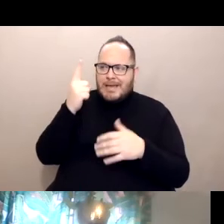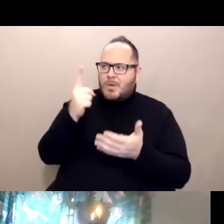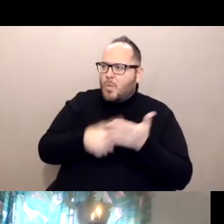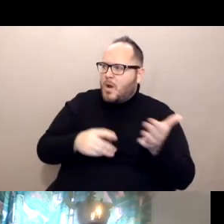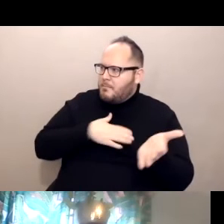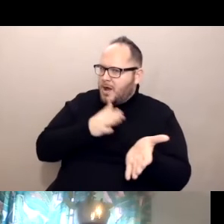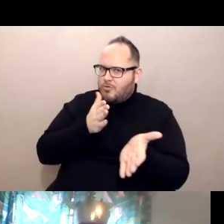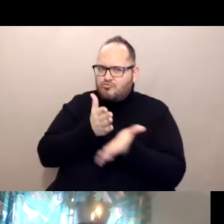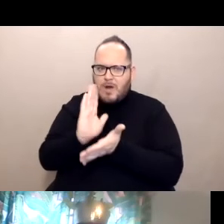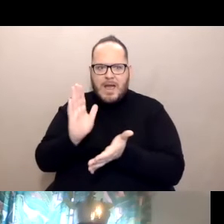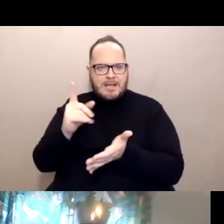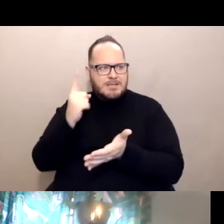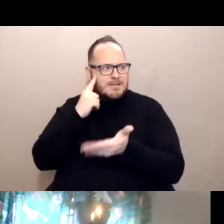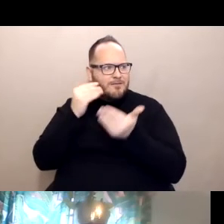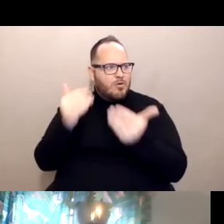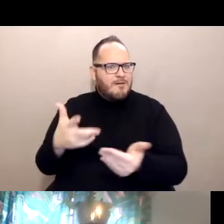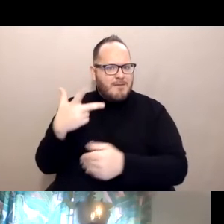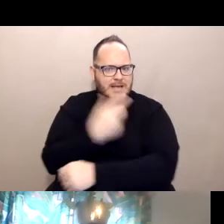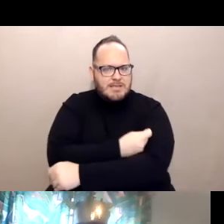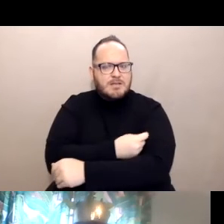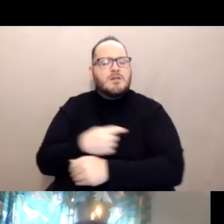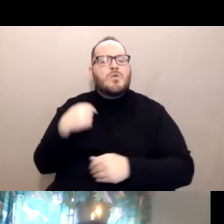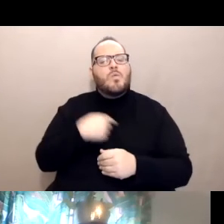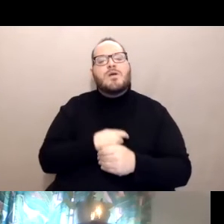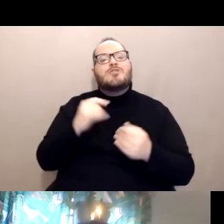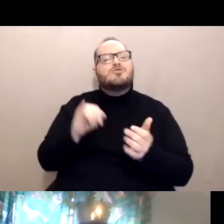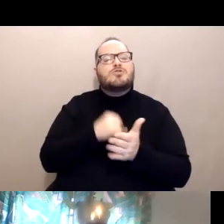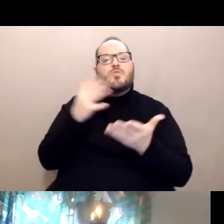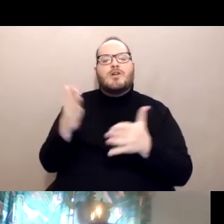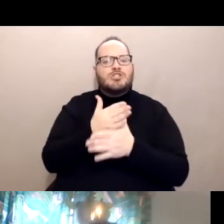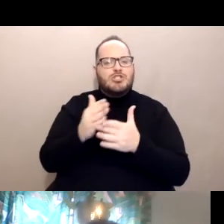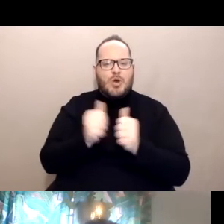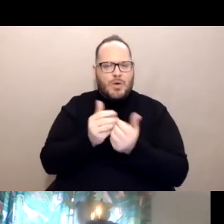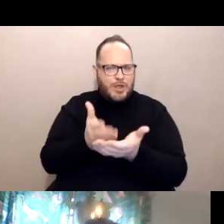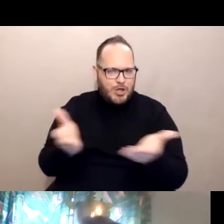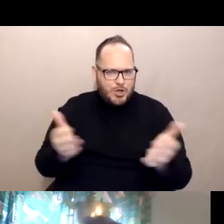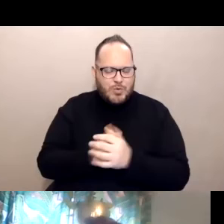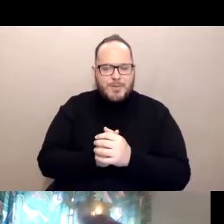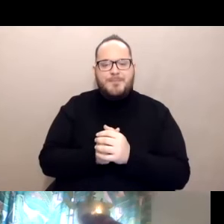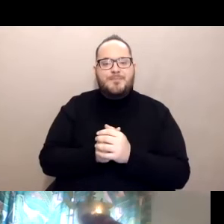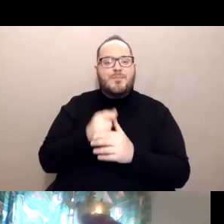in order to be vaccinated. And we want to just share with you that you can do something about this.